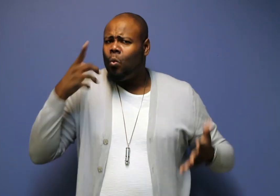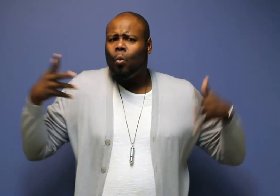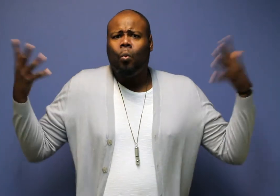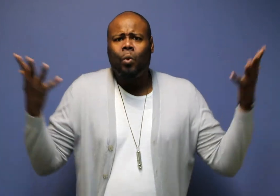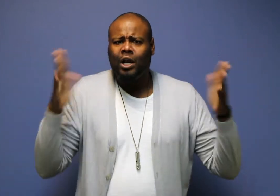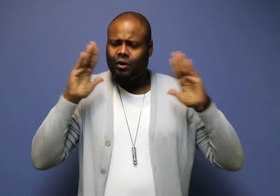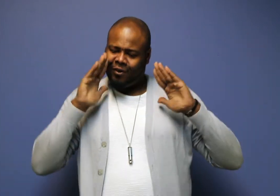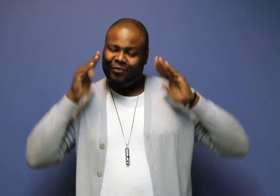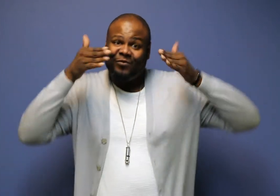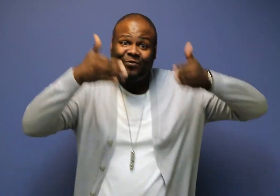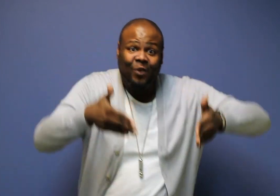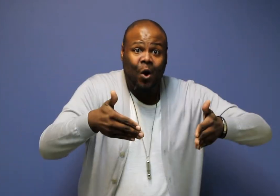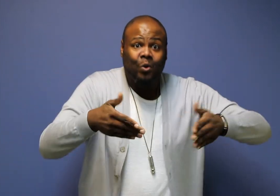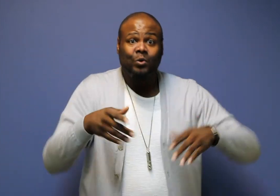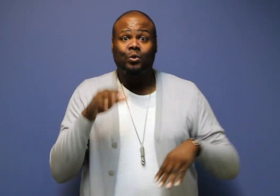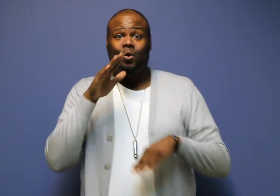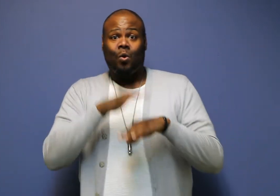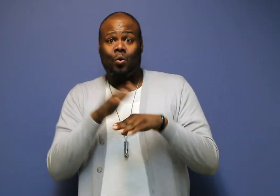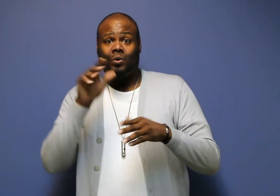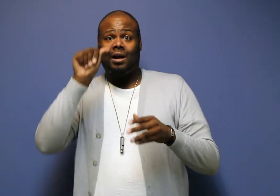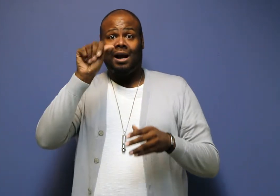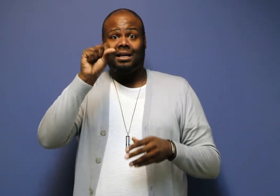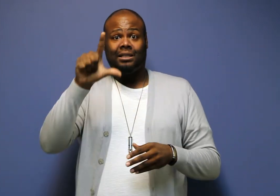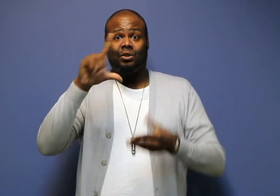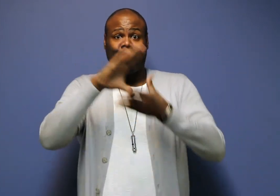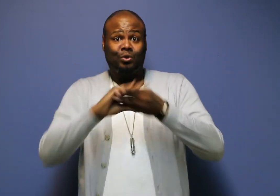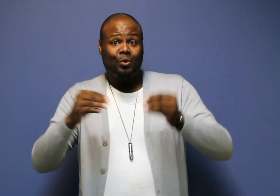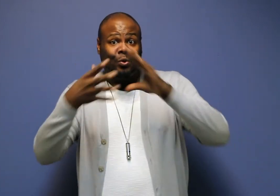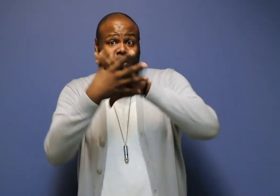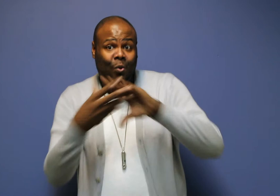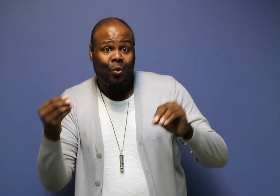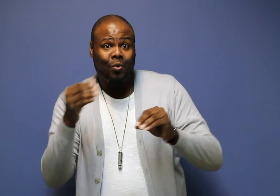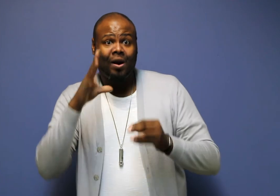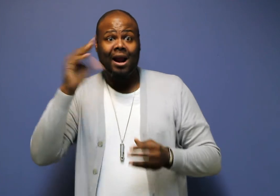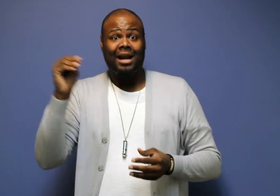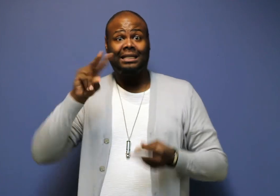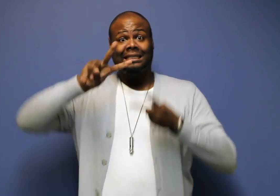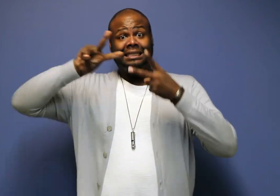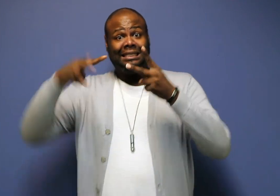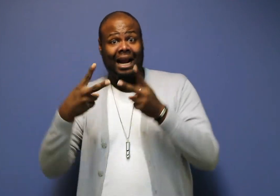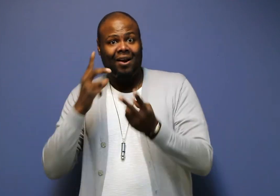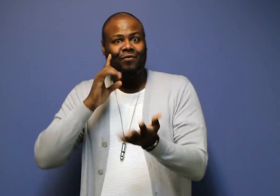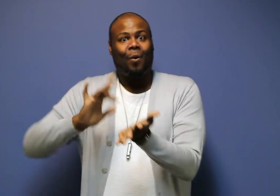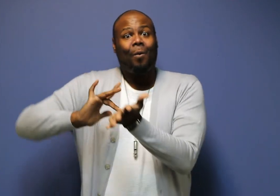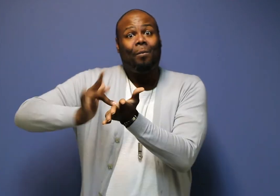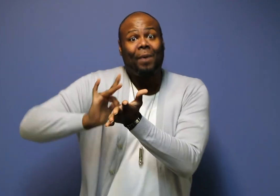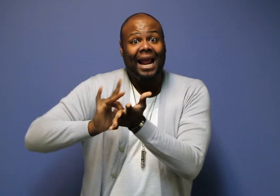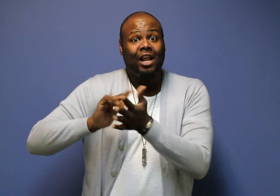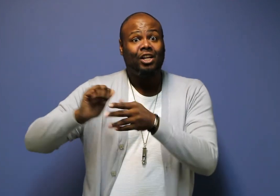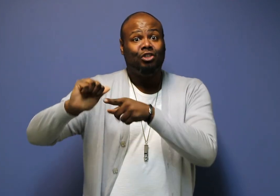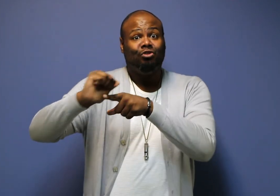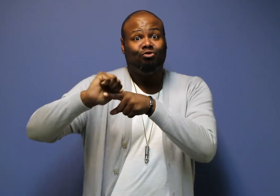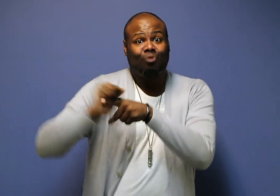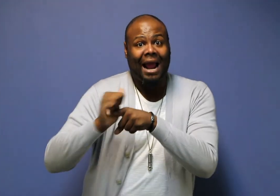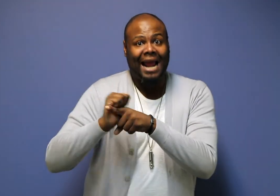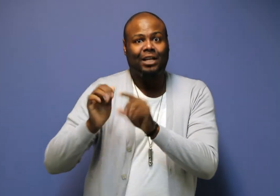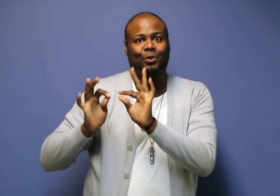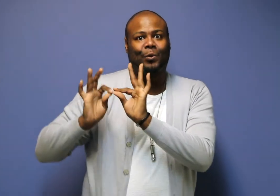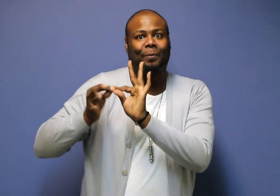The focus? ASL storytelling and medical interpreting.